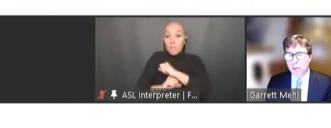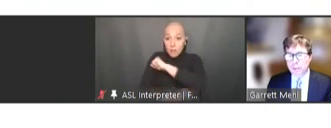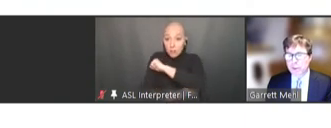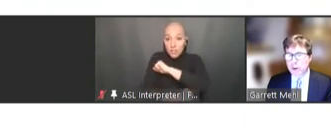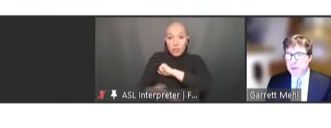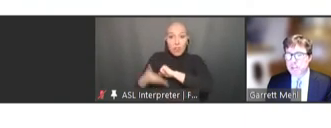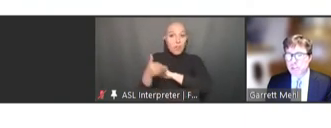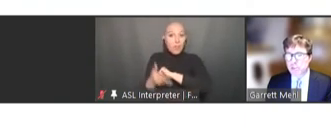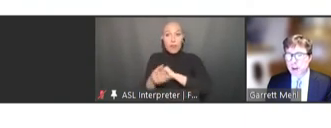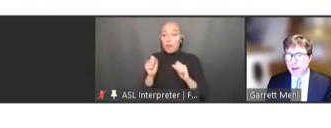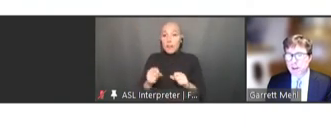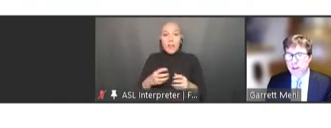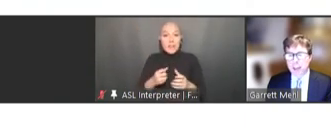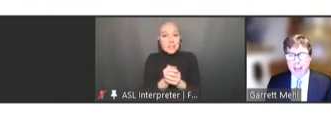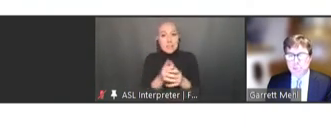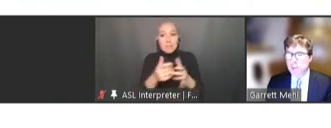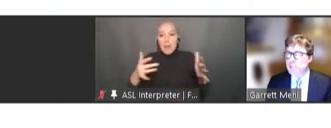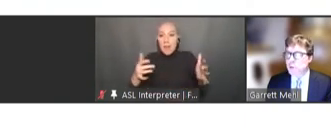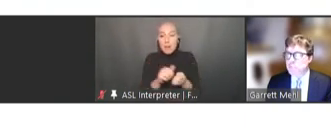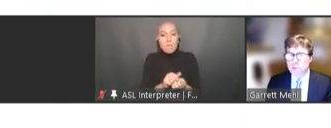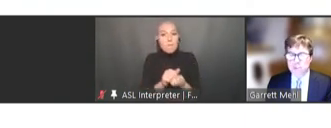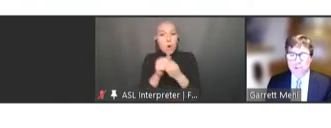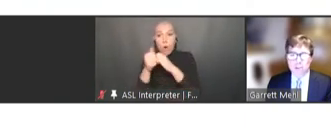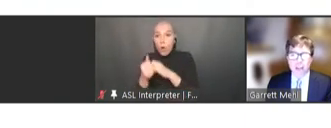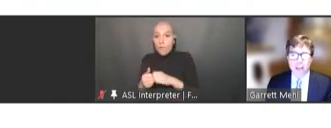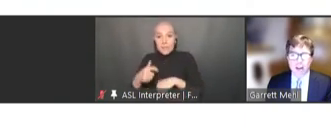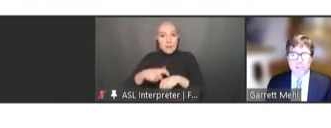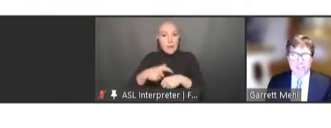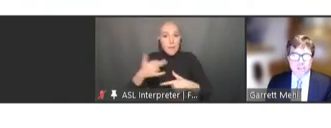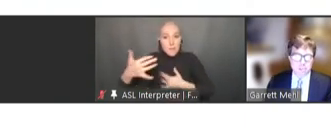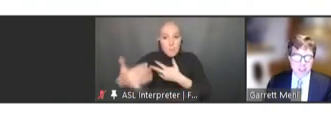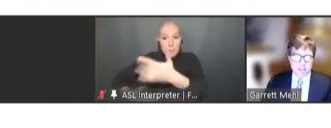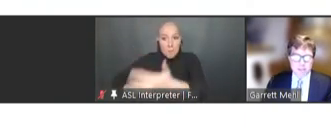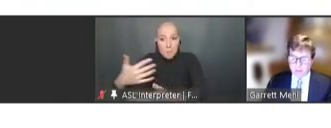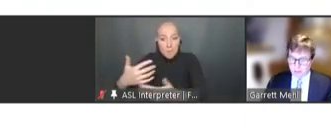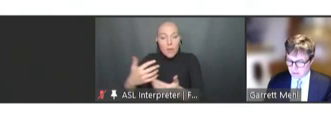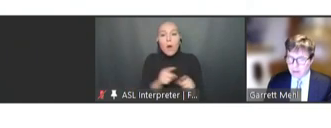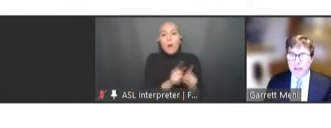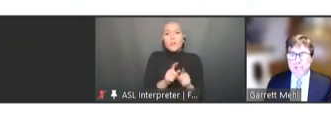your immunization record, as well as your personal and health system needs. Next slide.